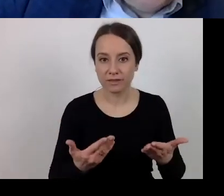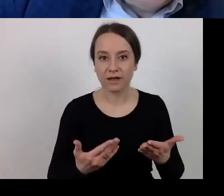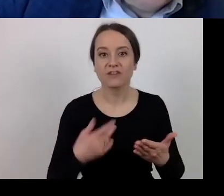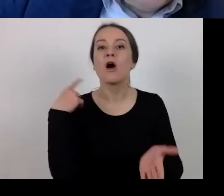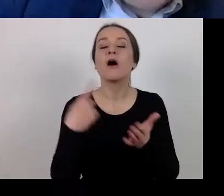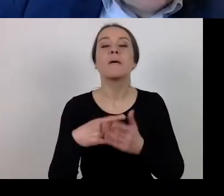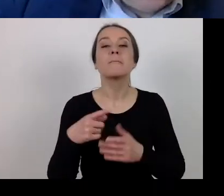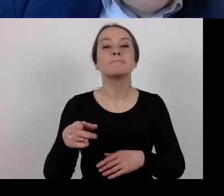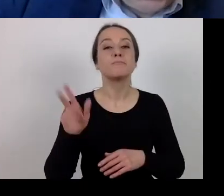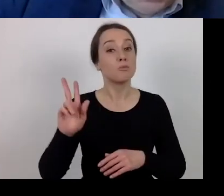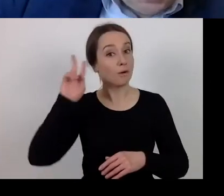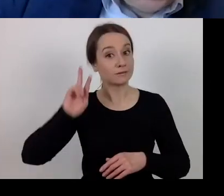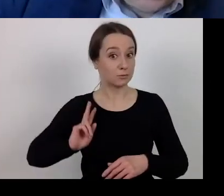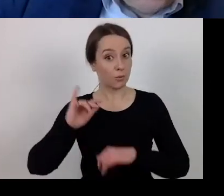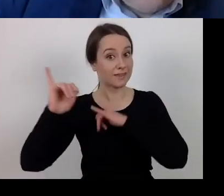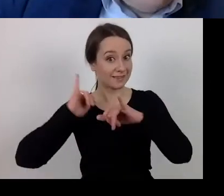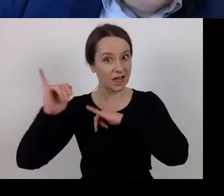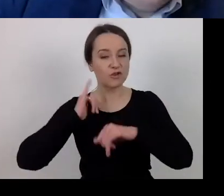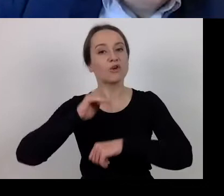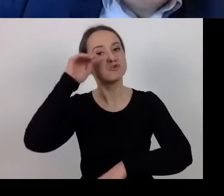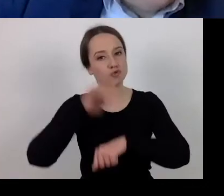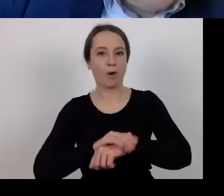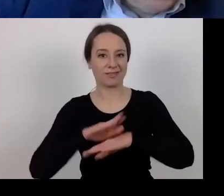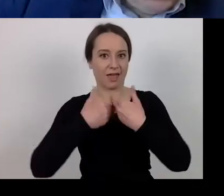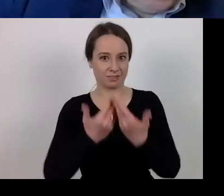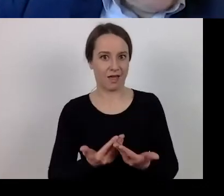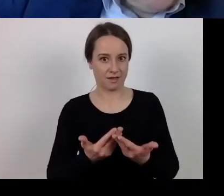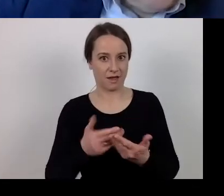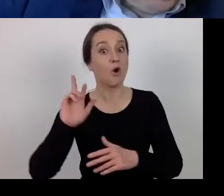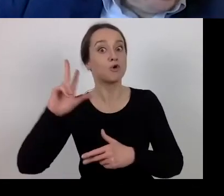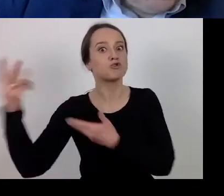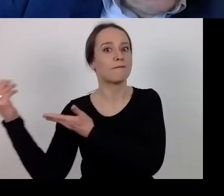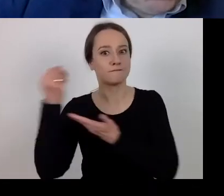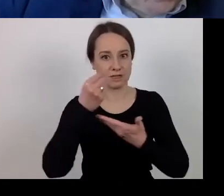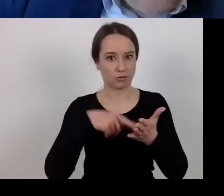by the managing authority which is the party to the grant agreement.